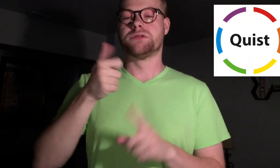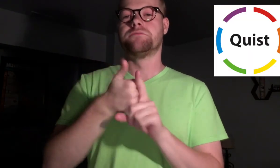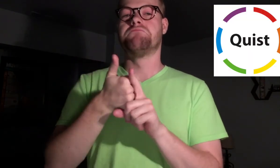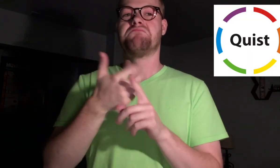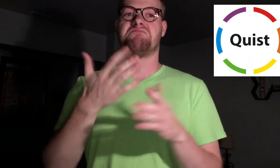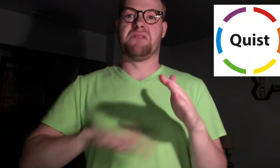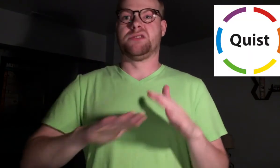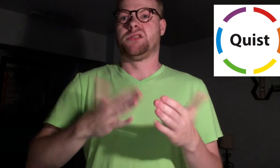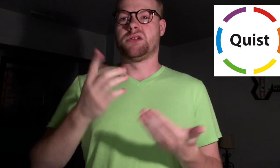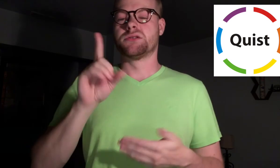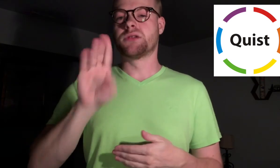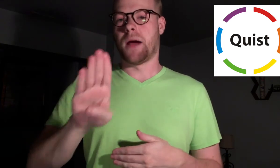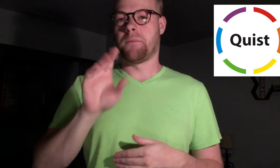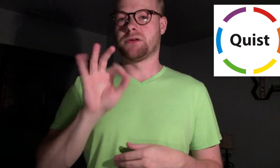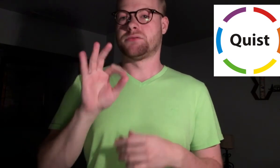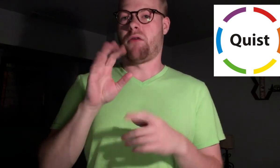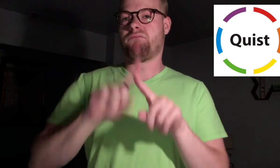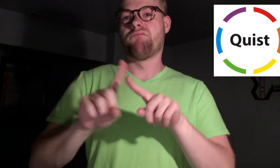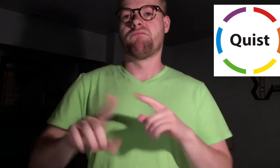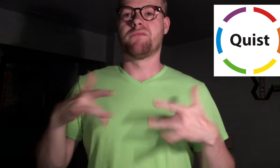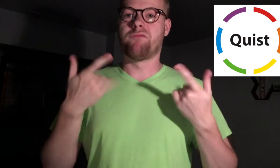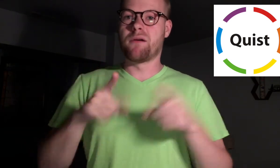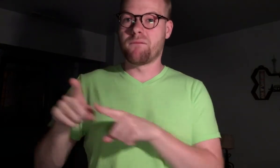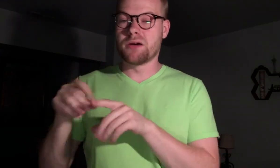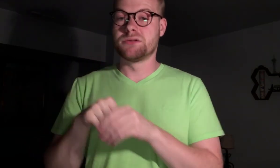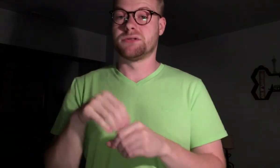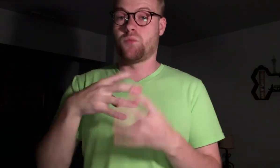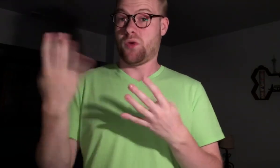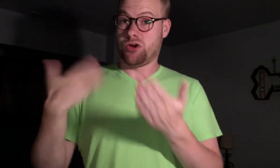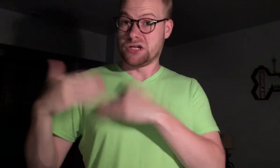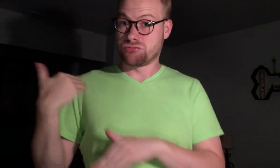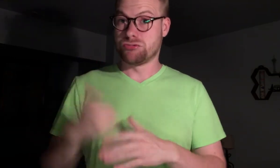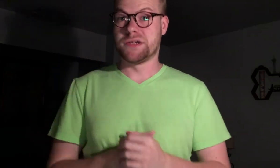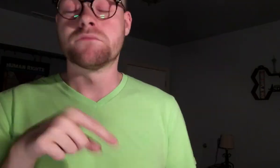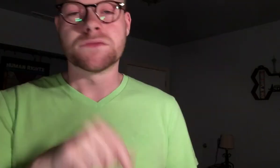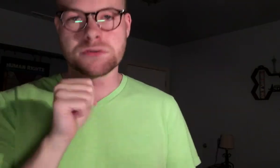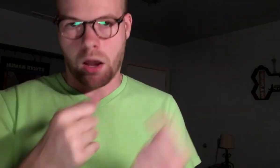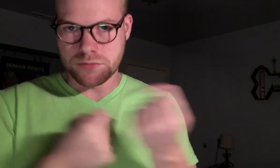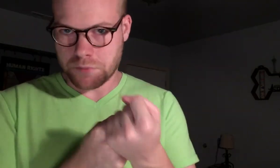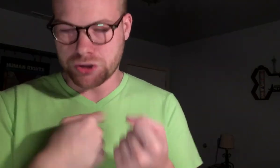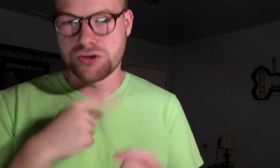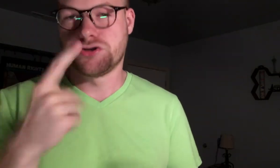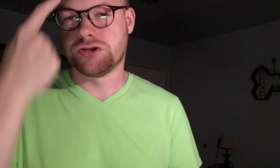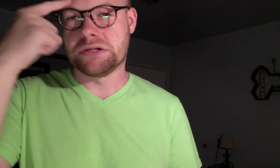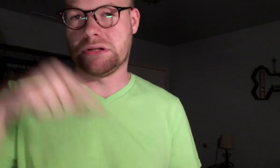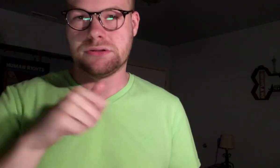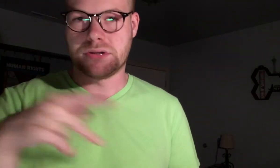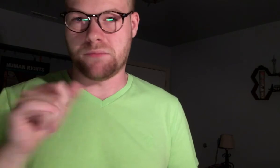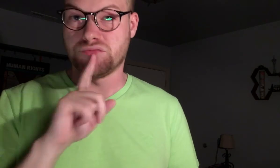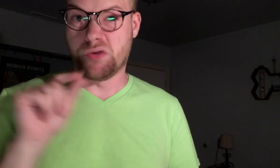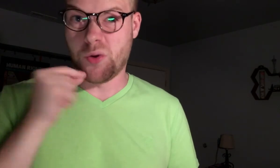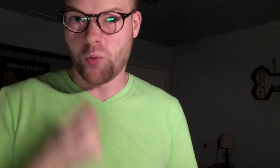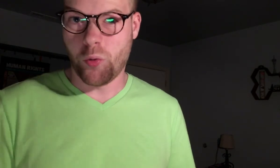It’s basically a database of events in queer history. (This is not sponsored, I just think this app is really cool.)